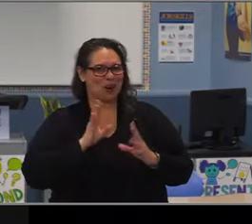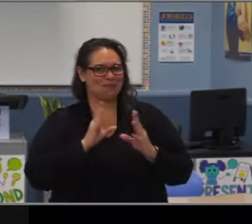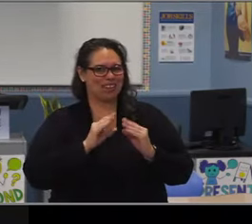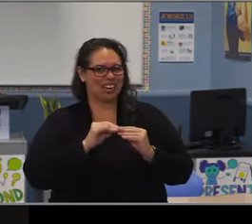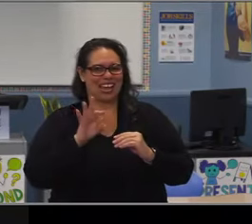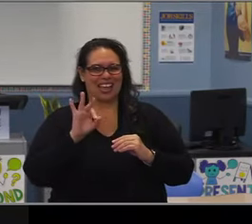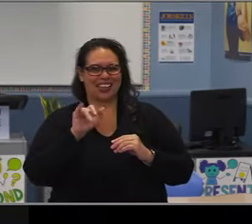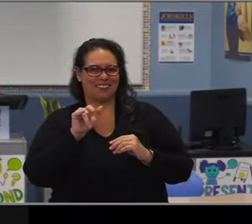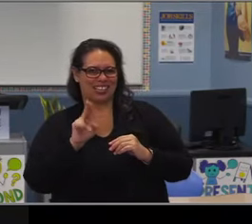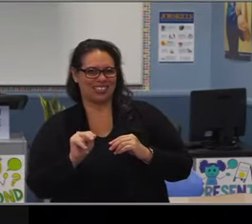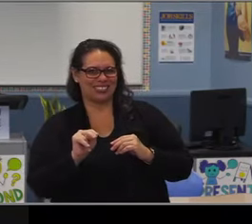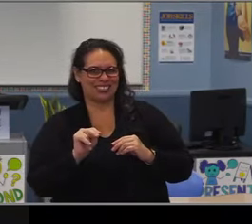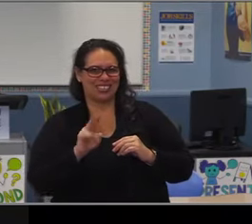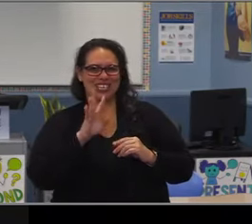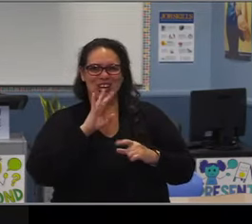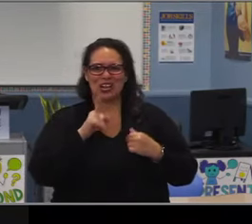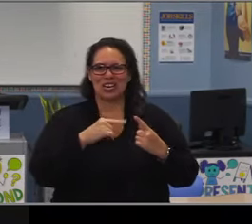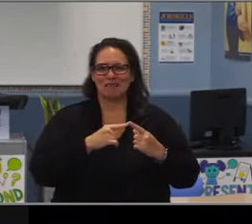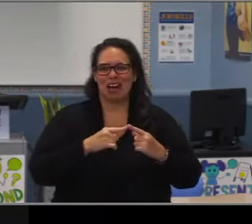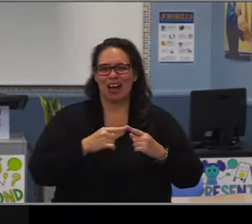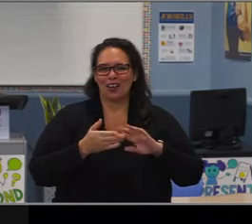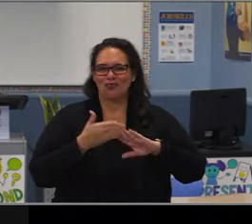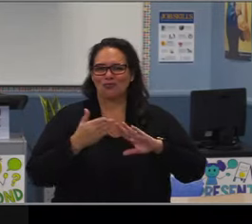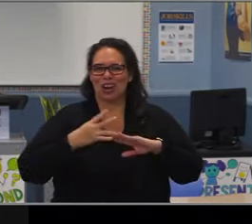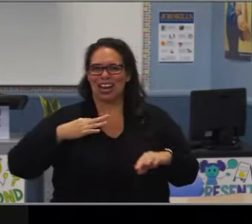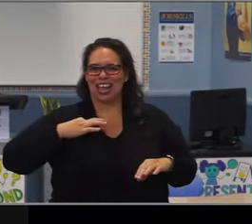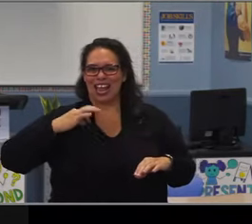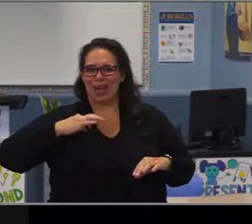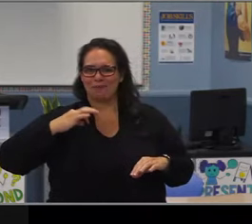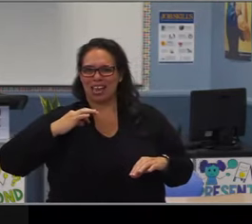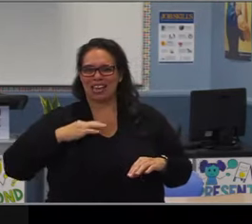our staff, our families, our administrators,